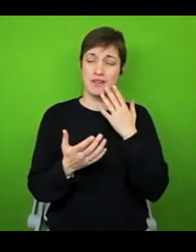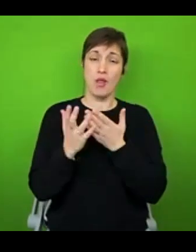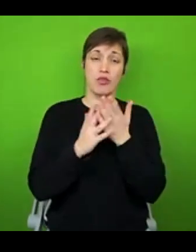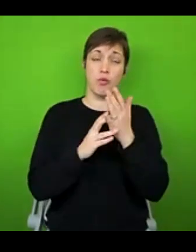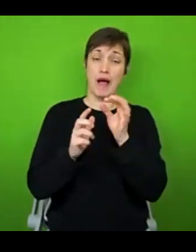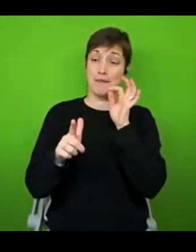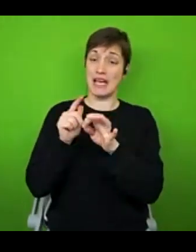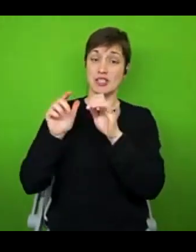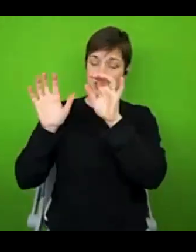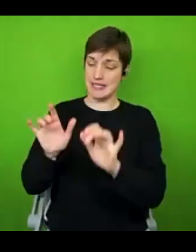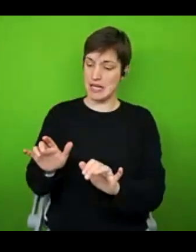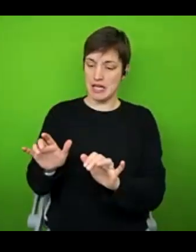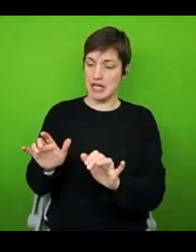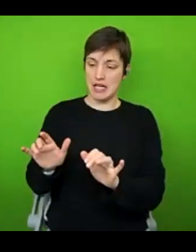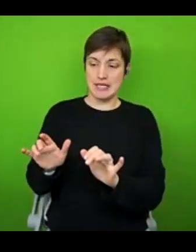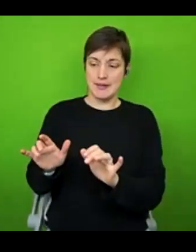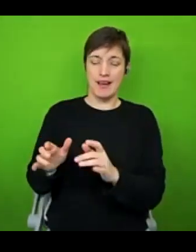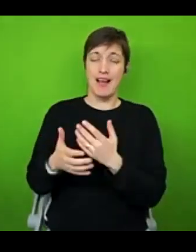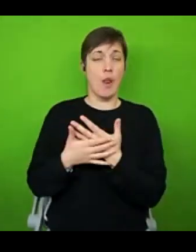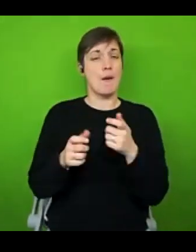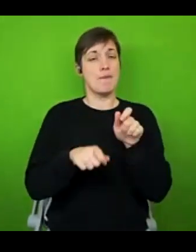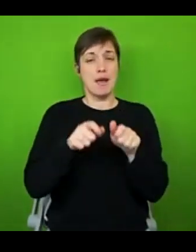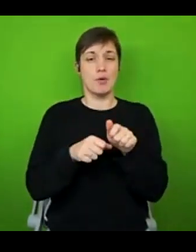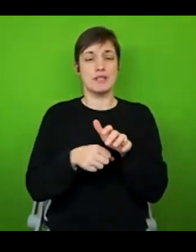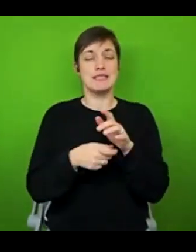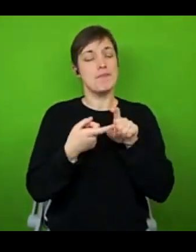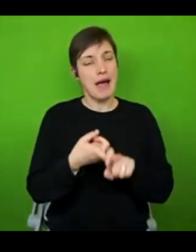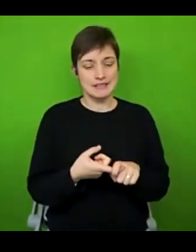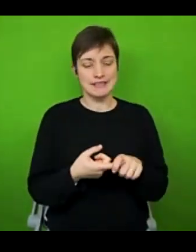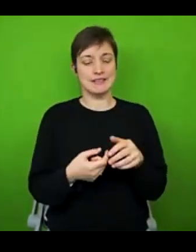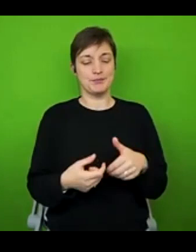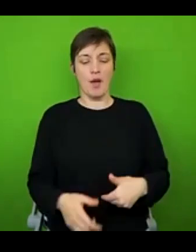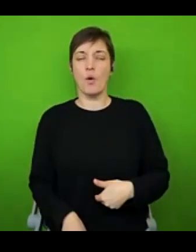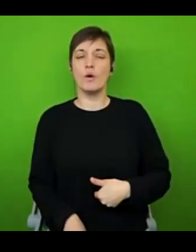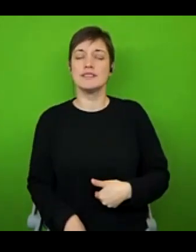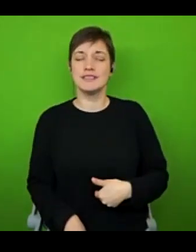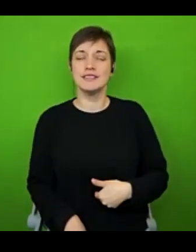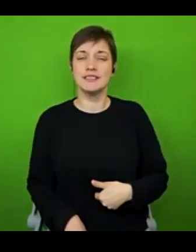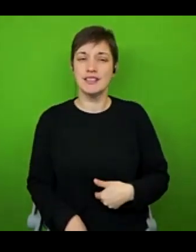people dealt with it on a case by case basis, they were led by their gut feeling and what they felt was most suitable